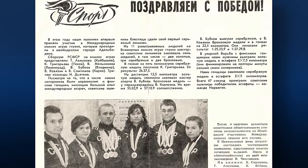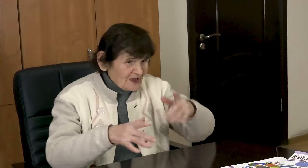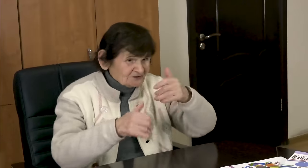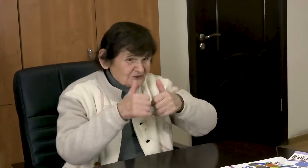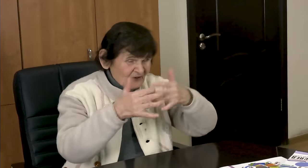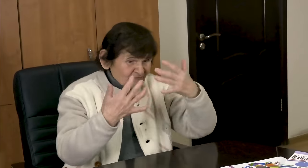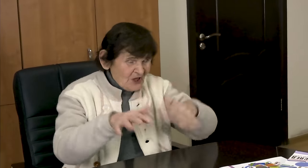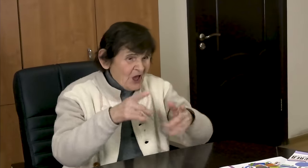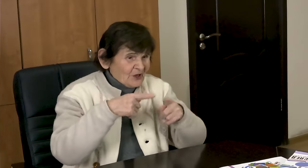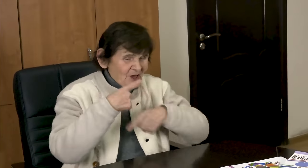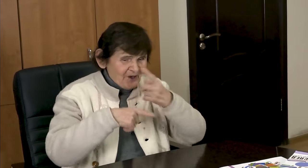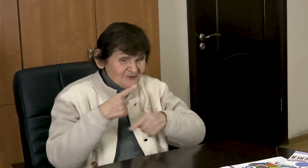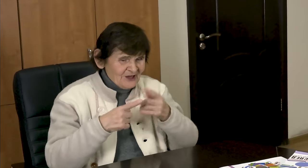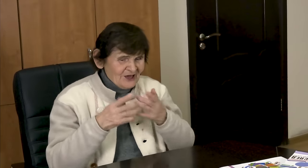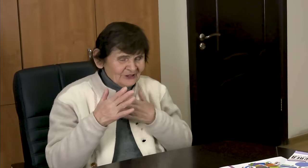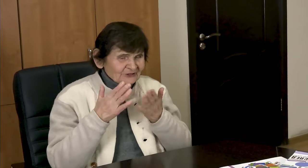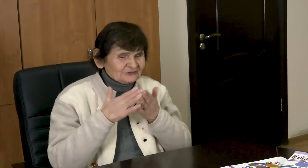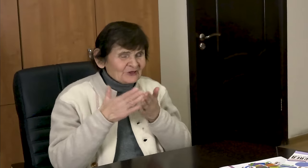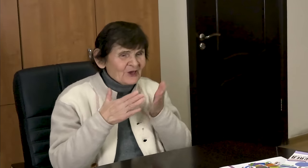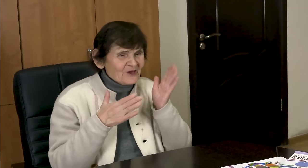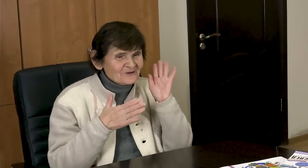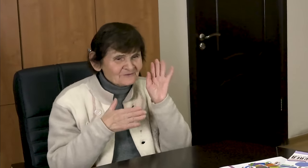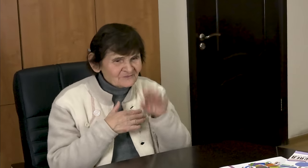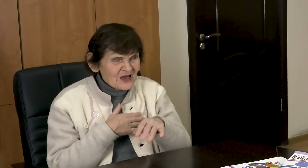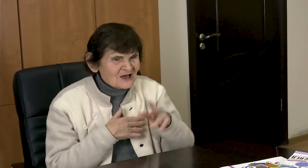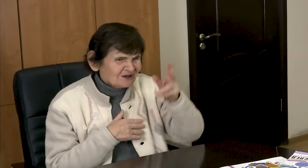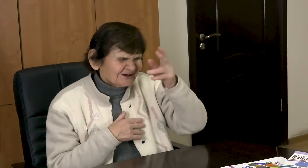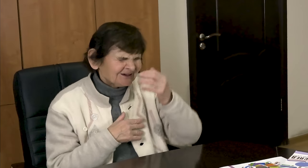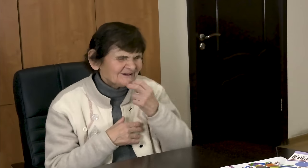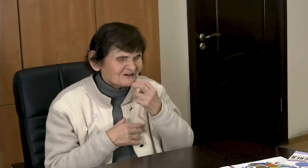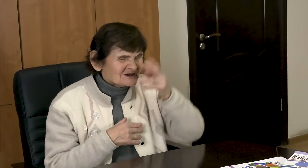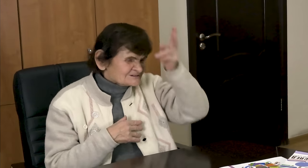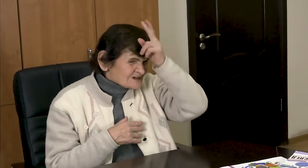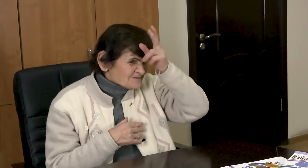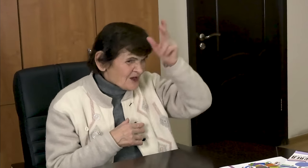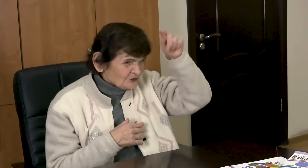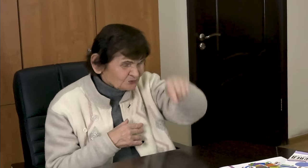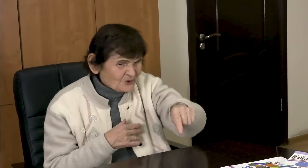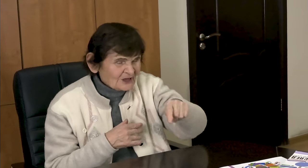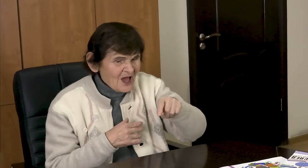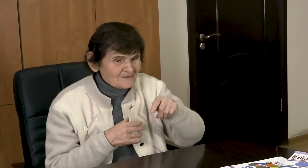After the Games I returned home to Samara (Kuibyshev).